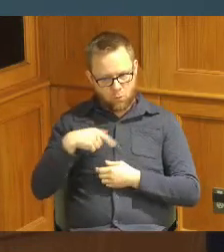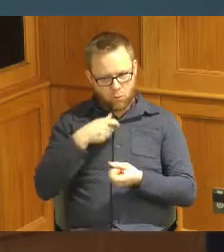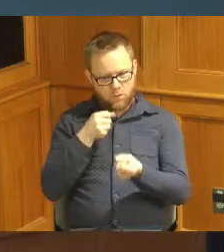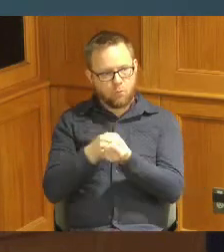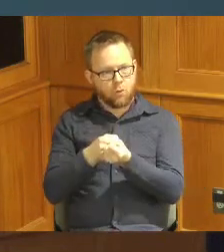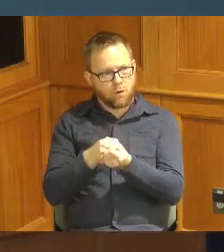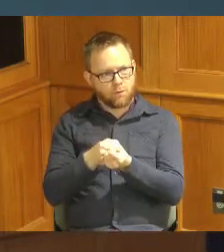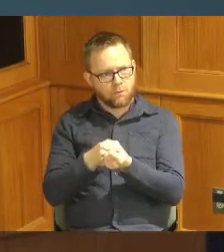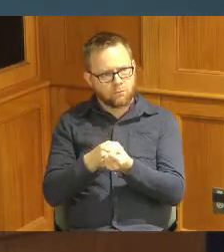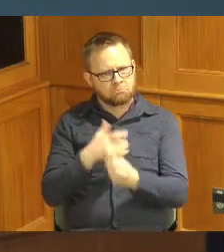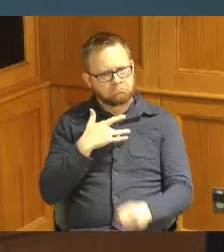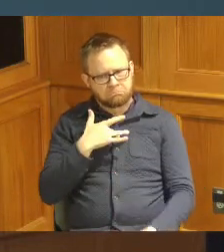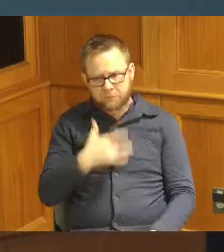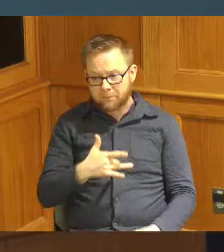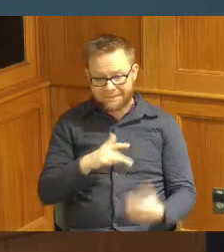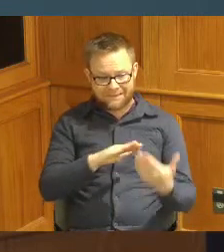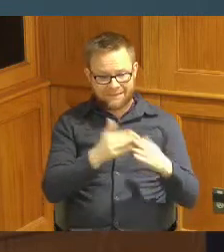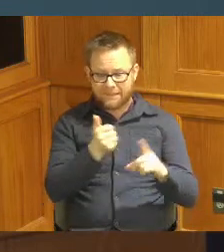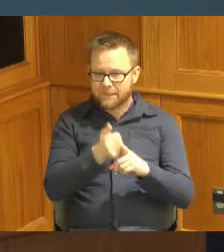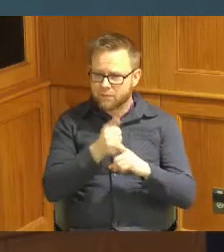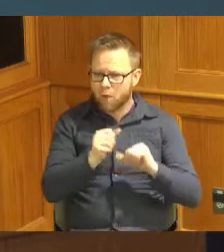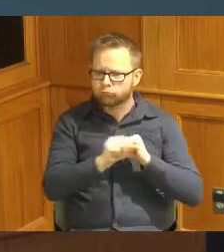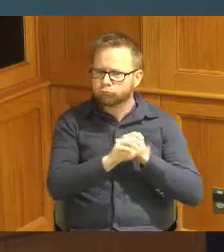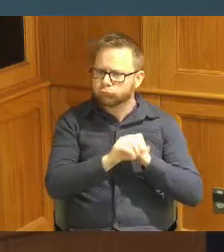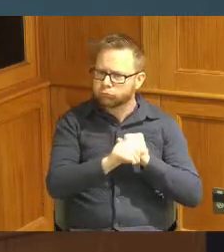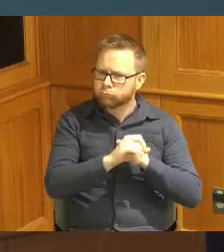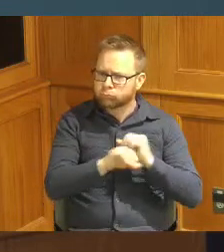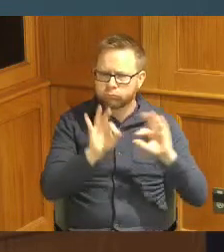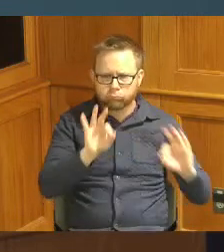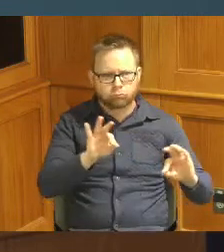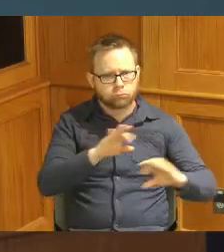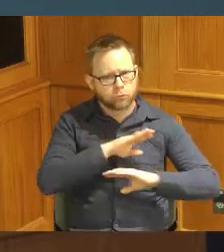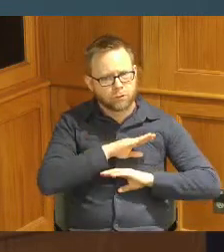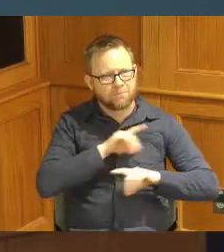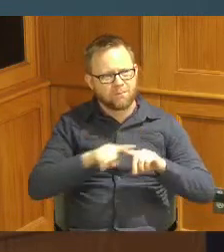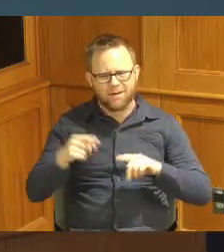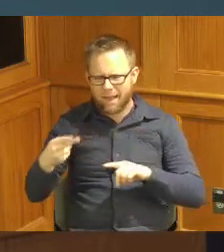do a really good job with the city but Hamilton County people come to us and say what have you